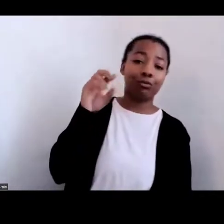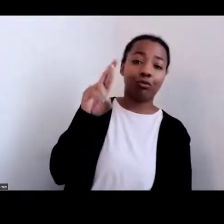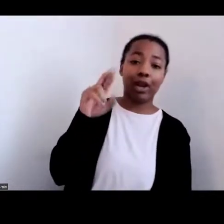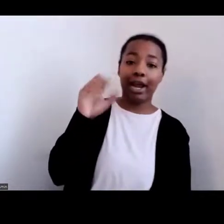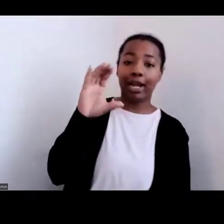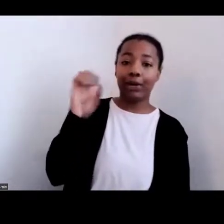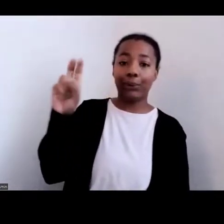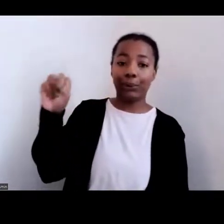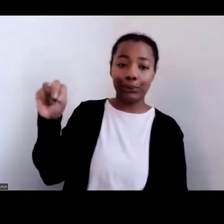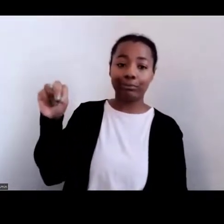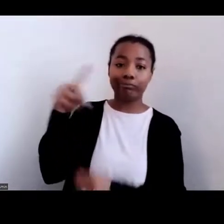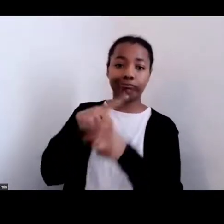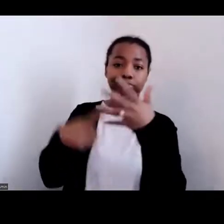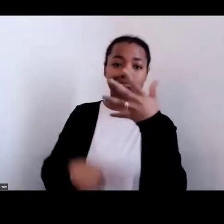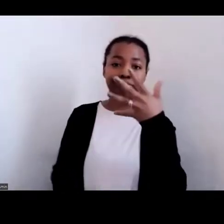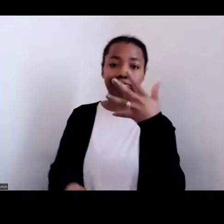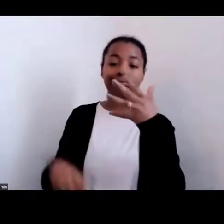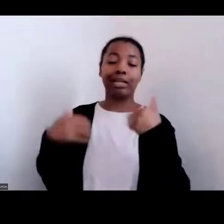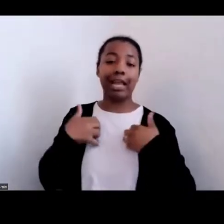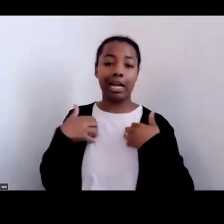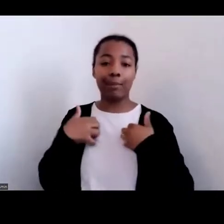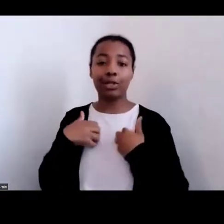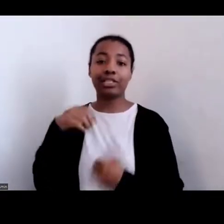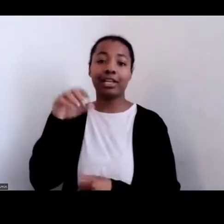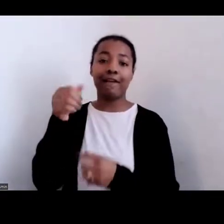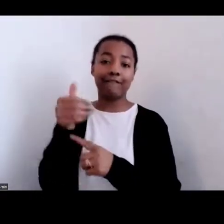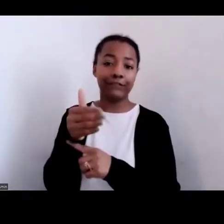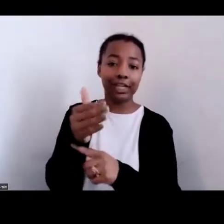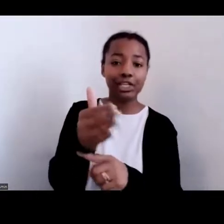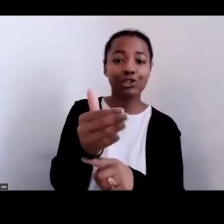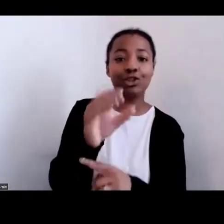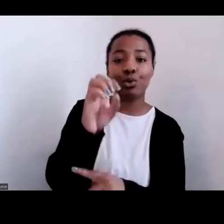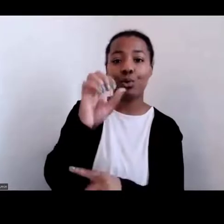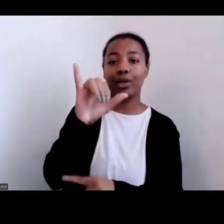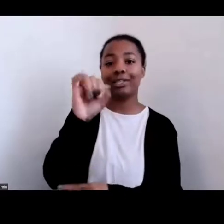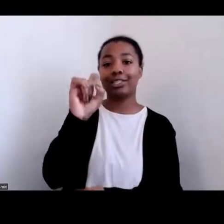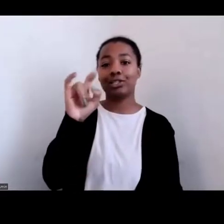access to shellfish and oysters and freshwater mussels and other